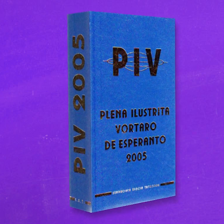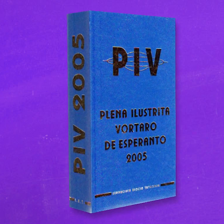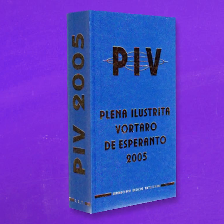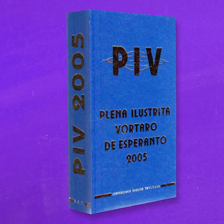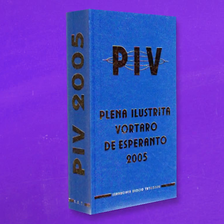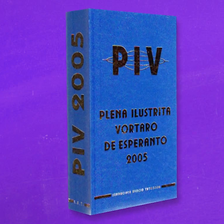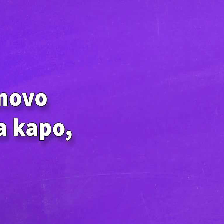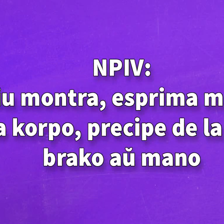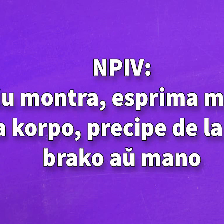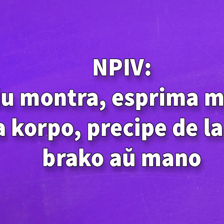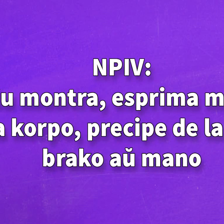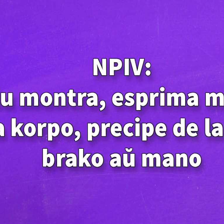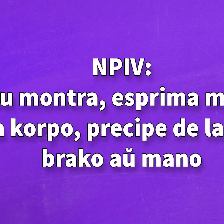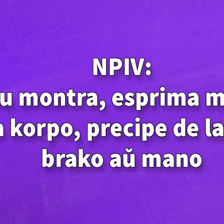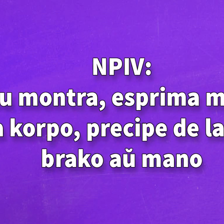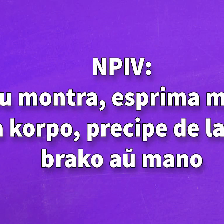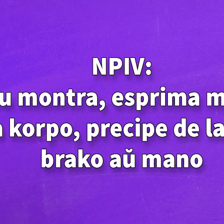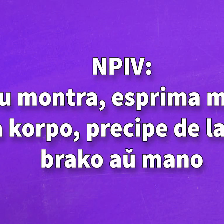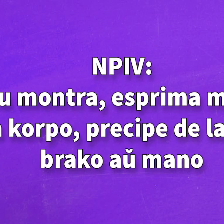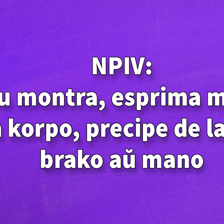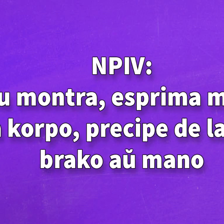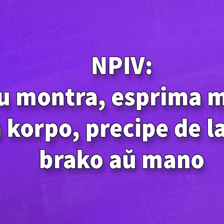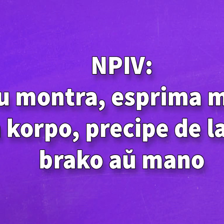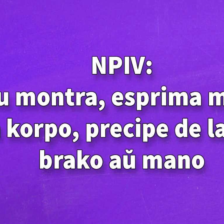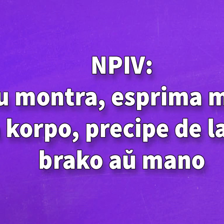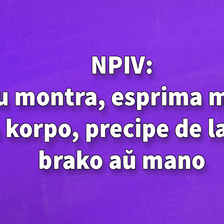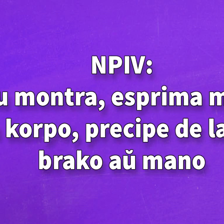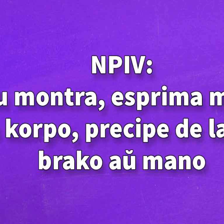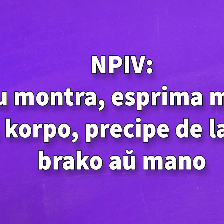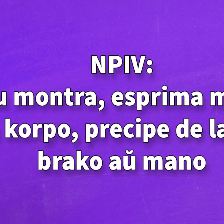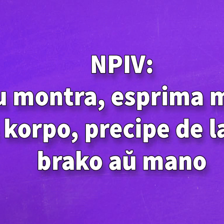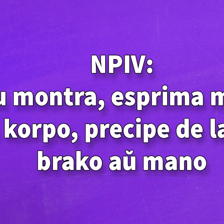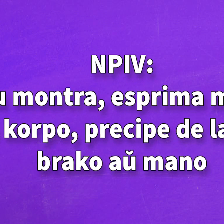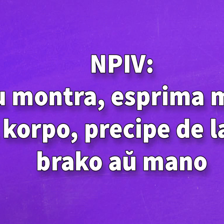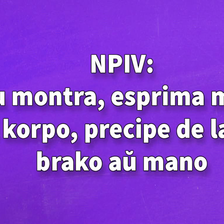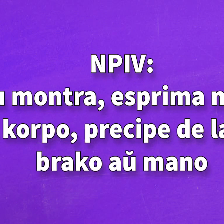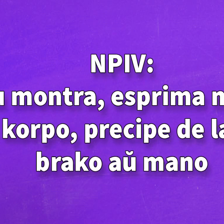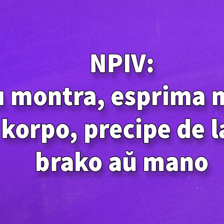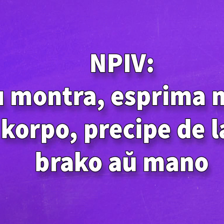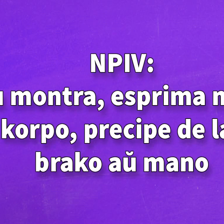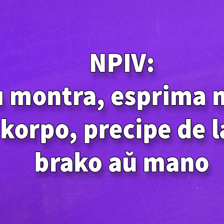defines "gesture" as Every indicative, expressive move of the body, particularly of the head, arm or hand